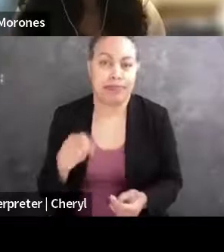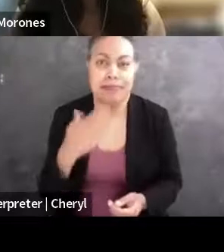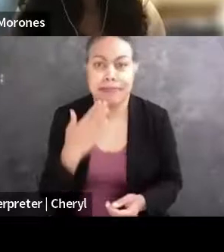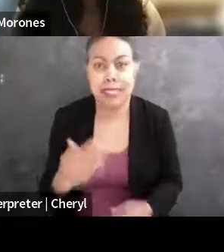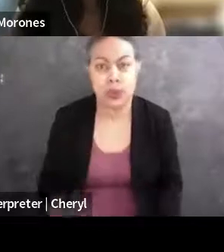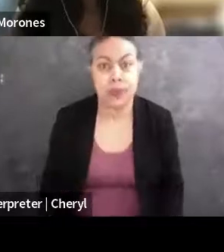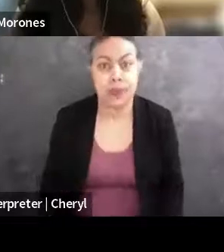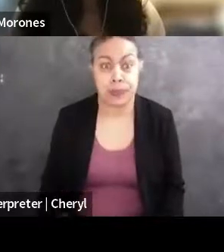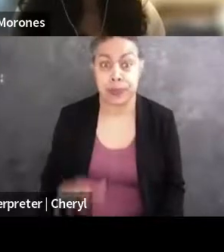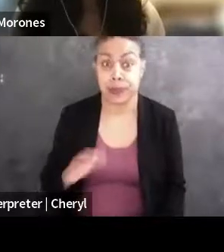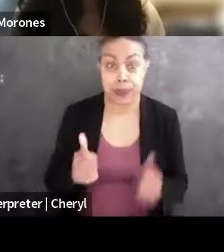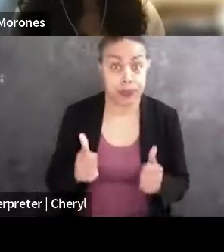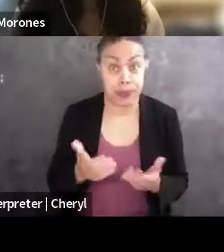Sommer or Nora, do you wanna share?